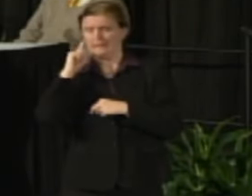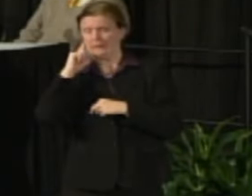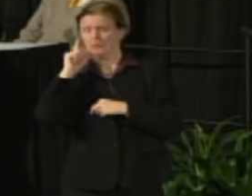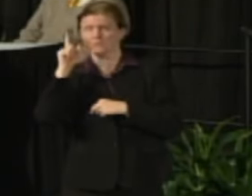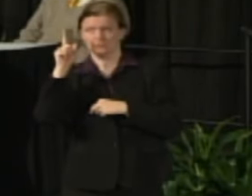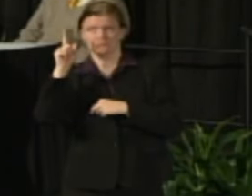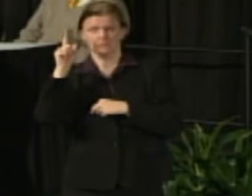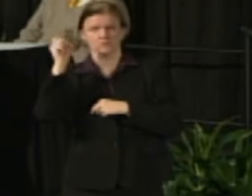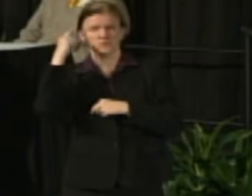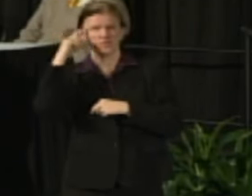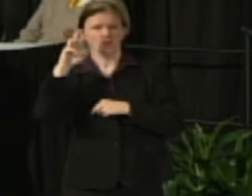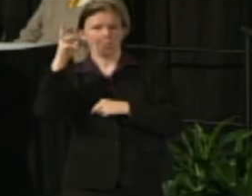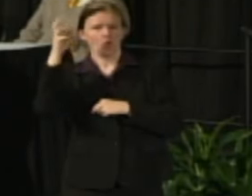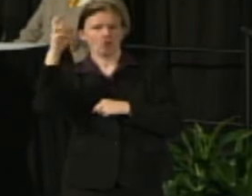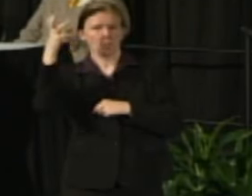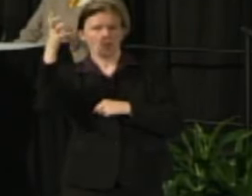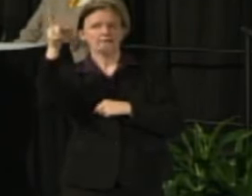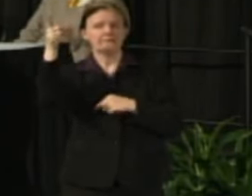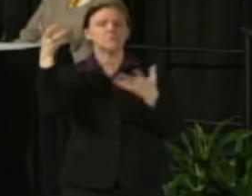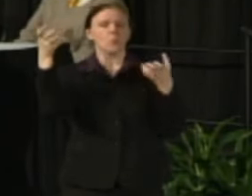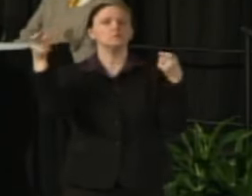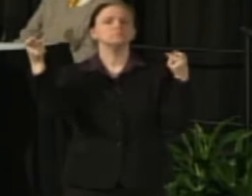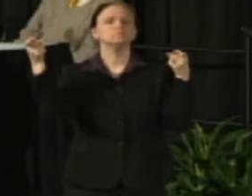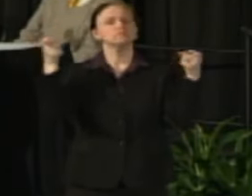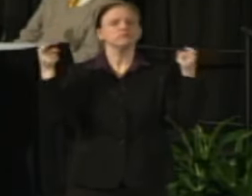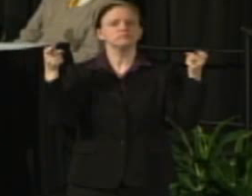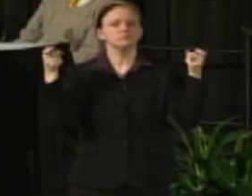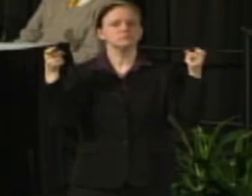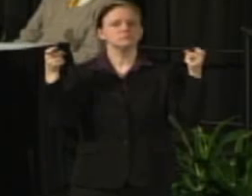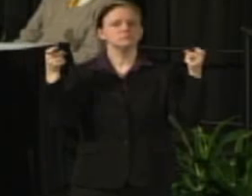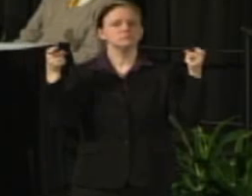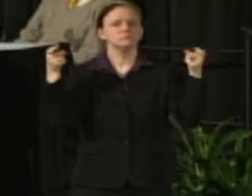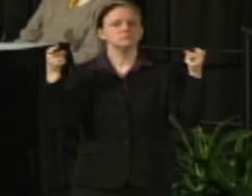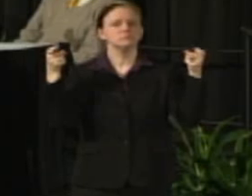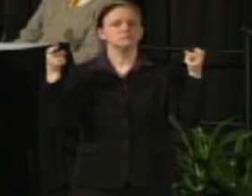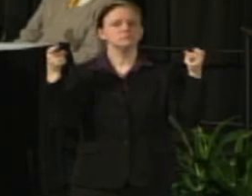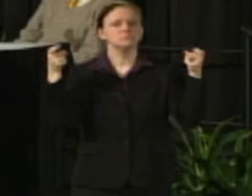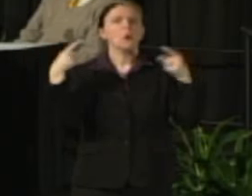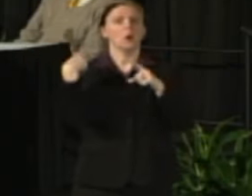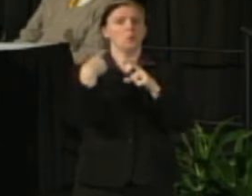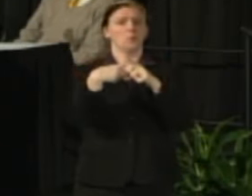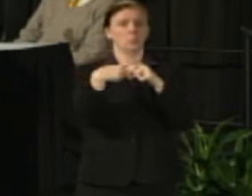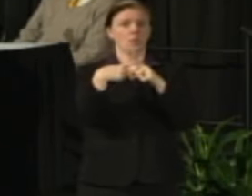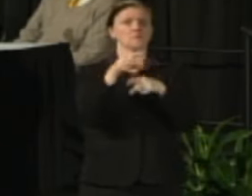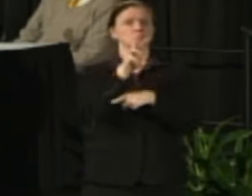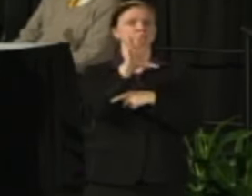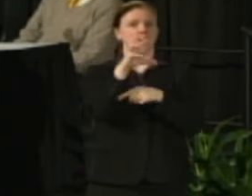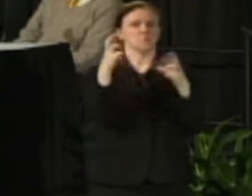and that is simply to control. One; two to dismantle the Wisconsin Retirement System.